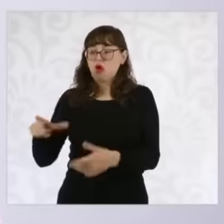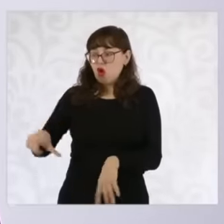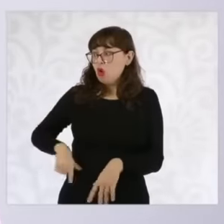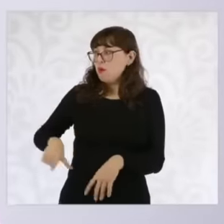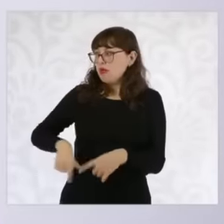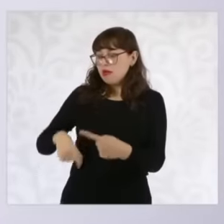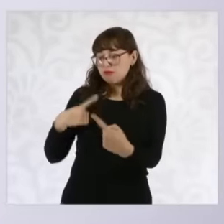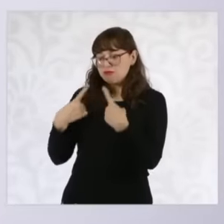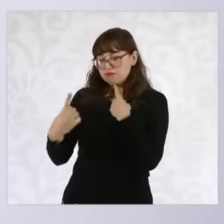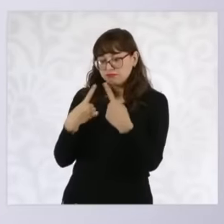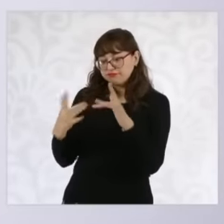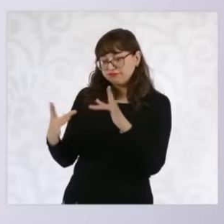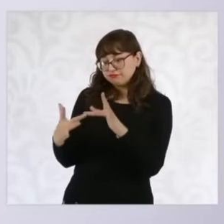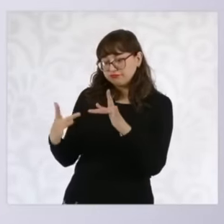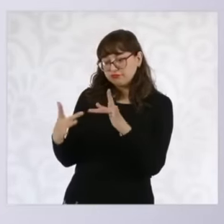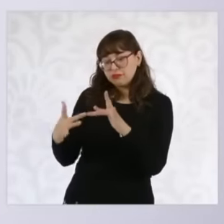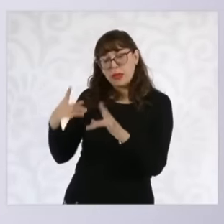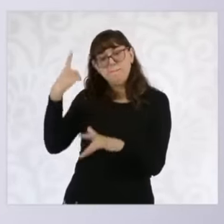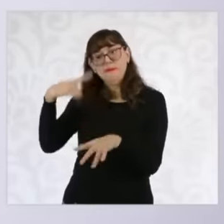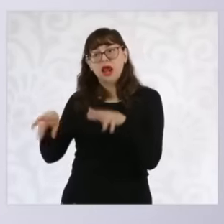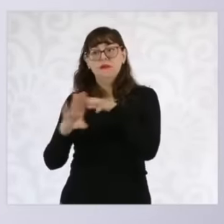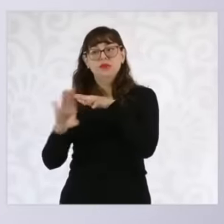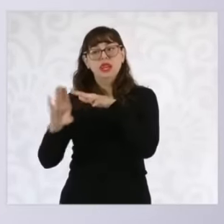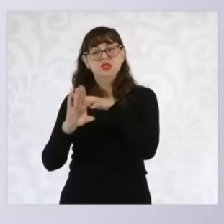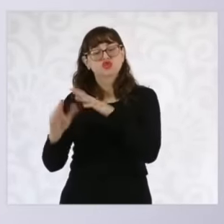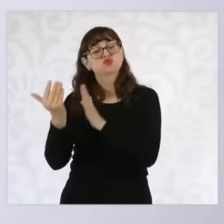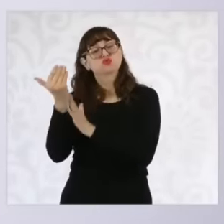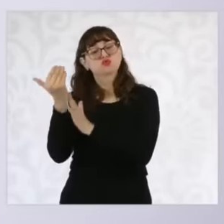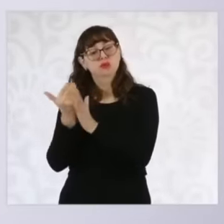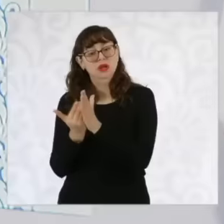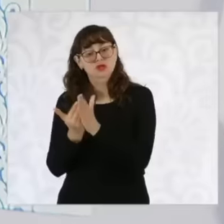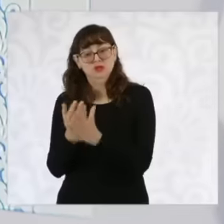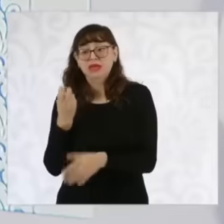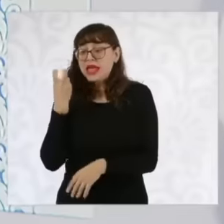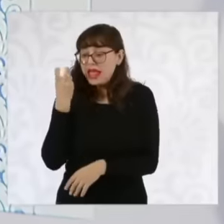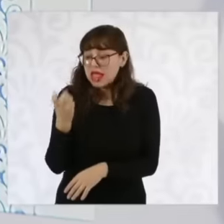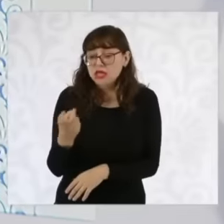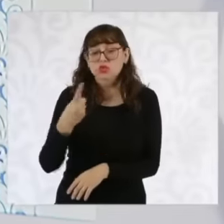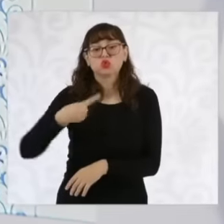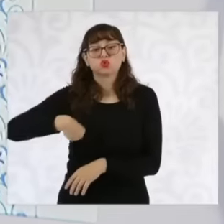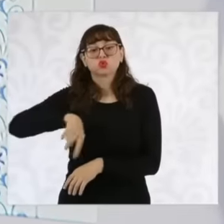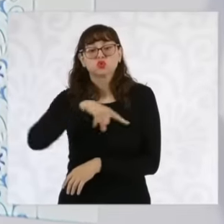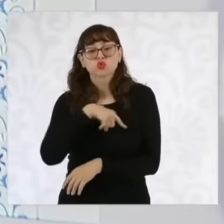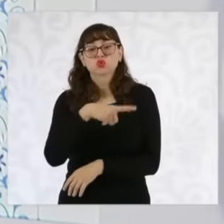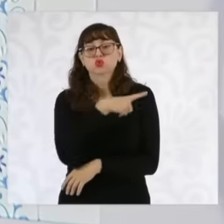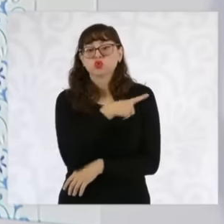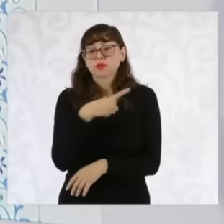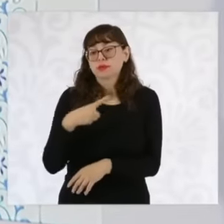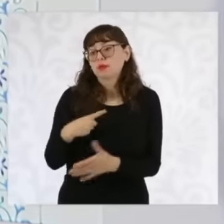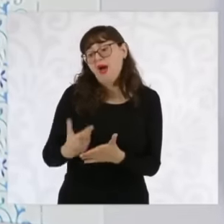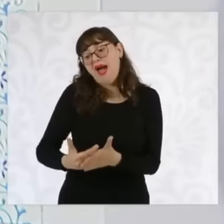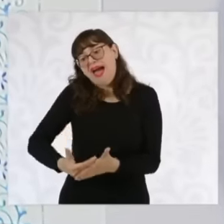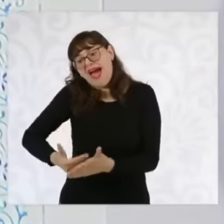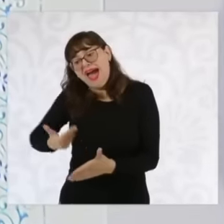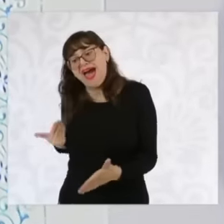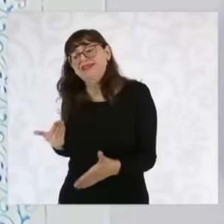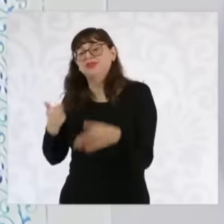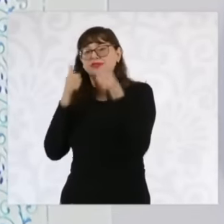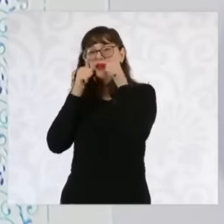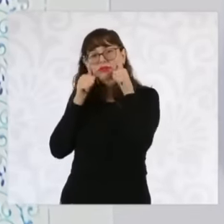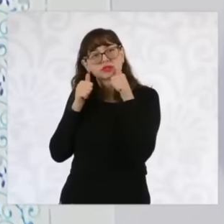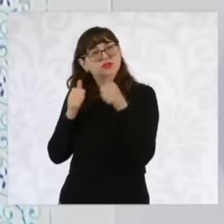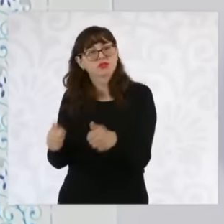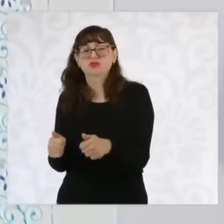are going to continue insisting Basically, it is attention to the causes, of course,